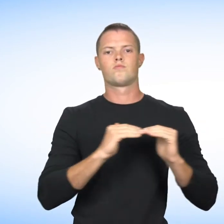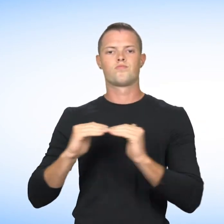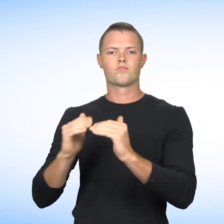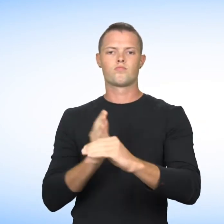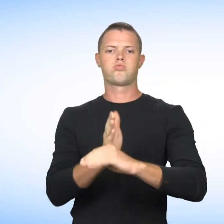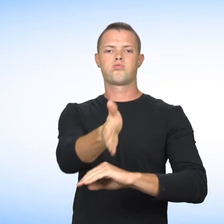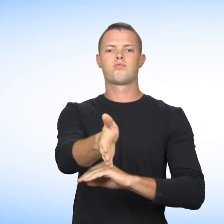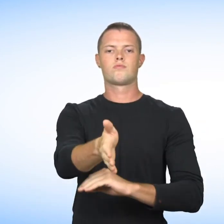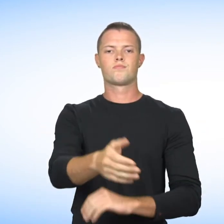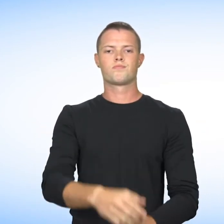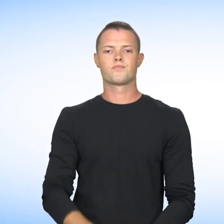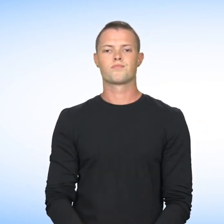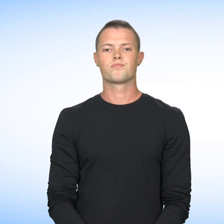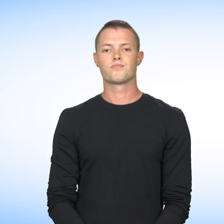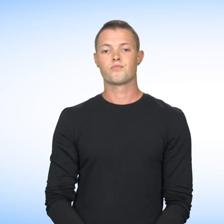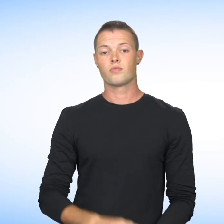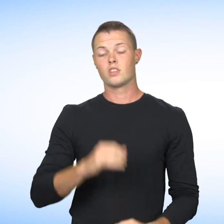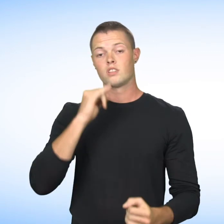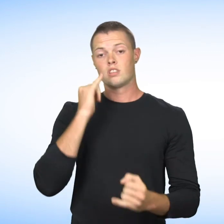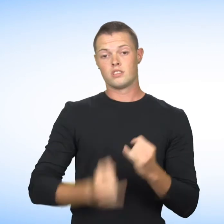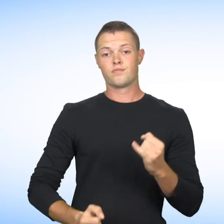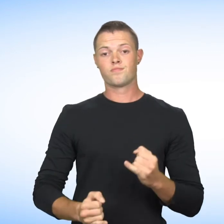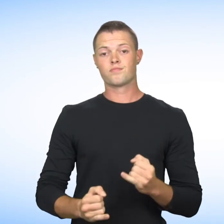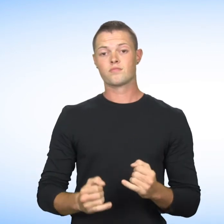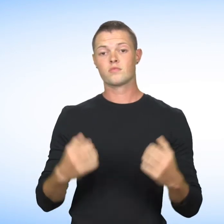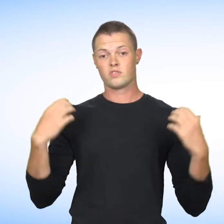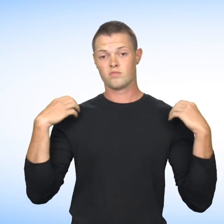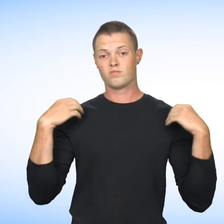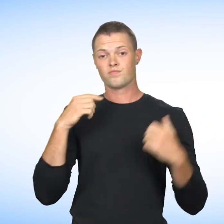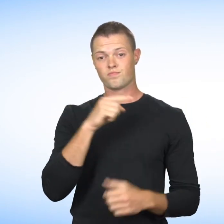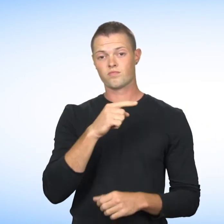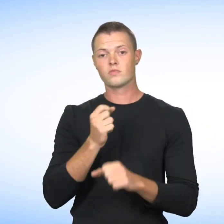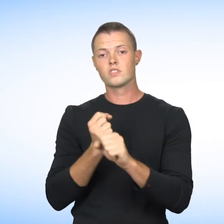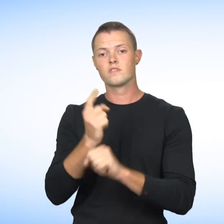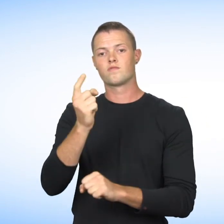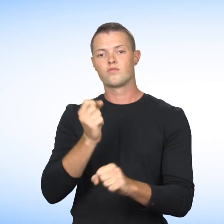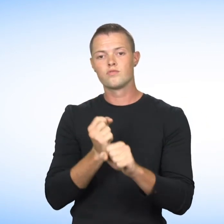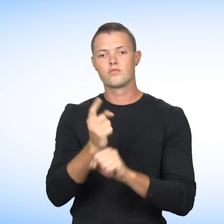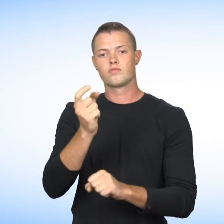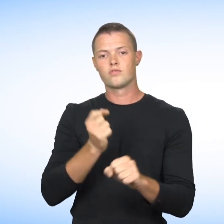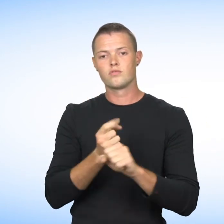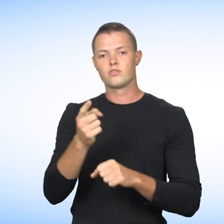and helps them implement and equal access to employment program